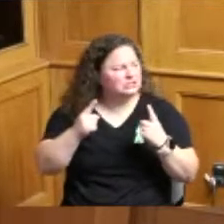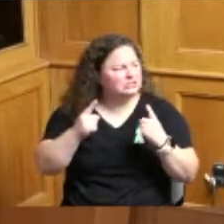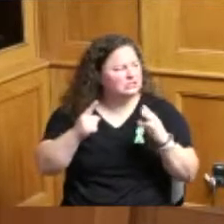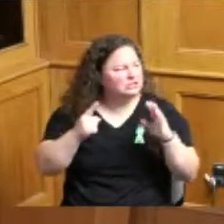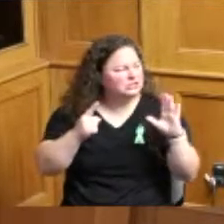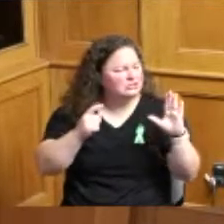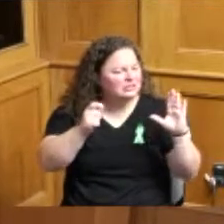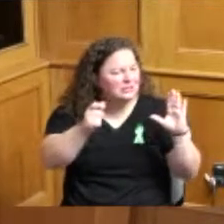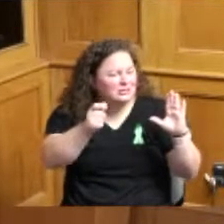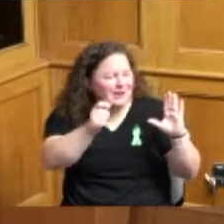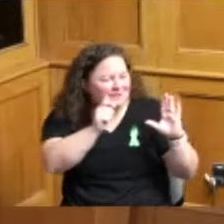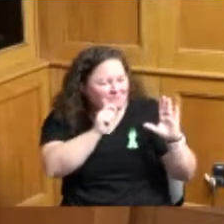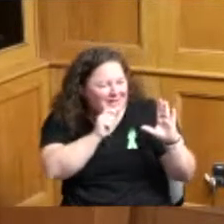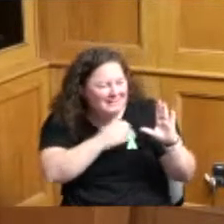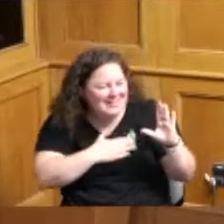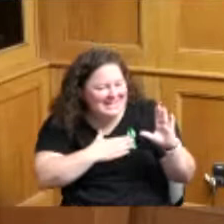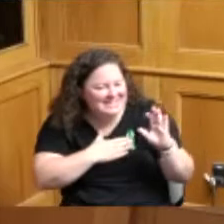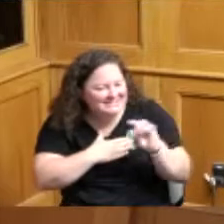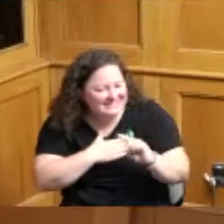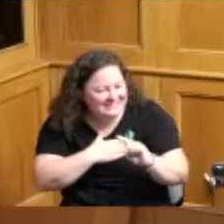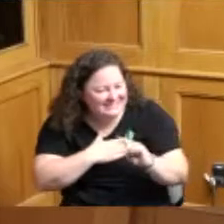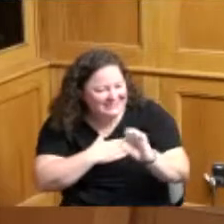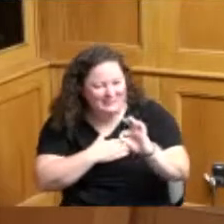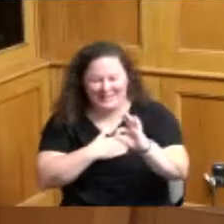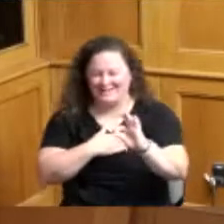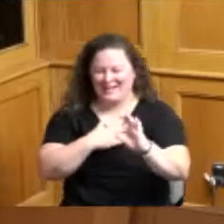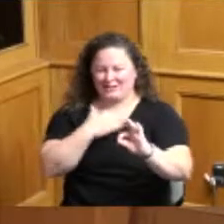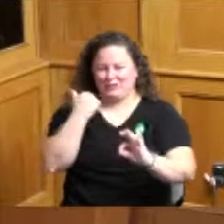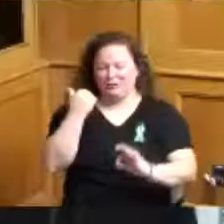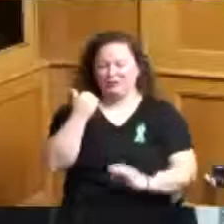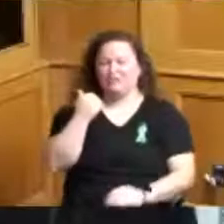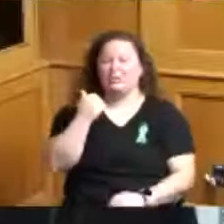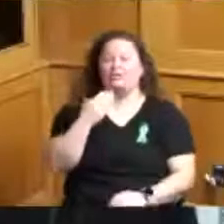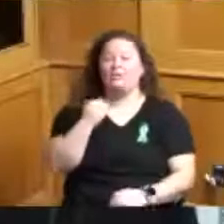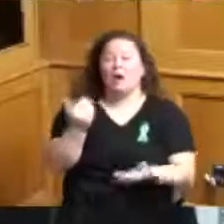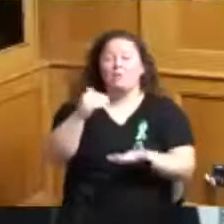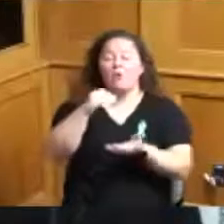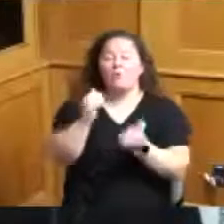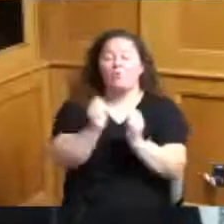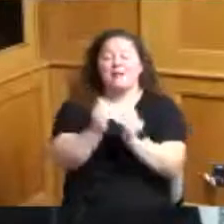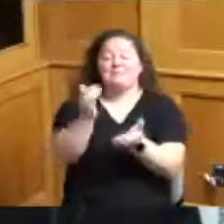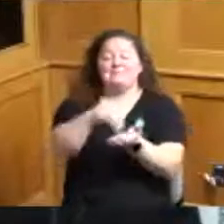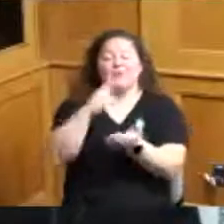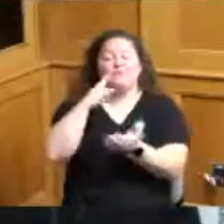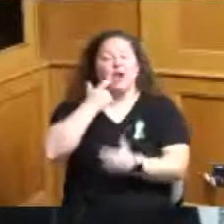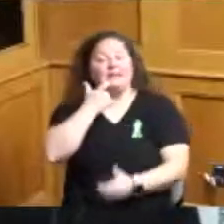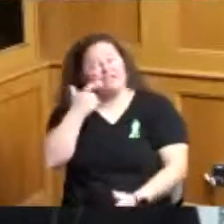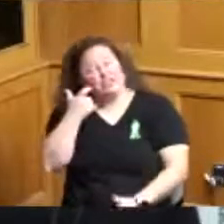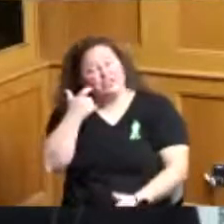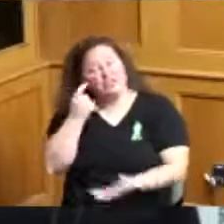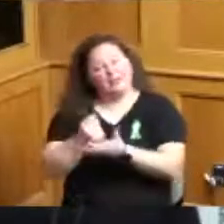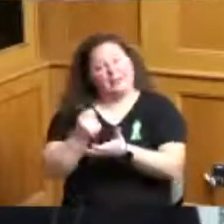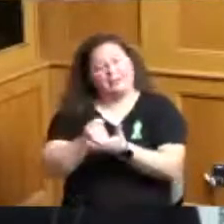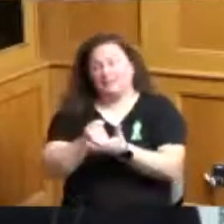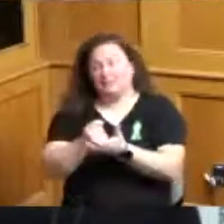just a little yeah better okay I'm with the Center for Addiction Treatment I'm here to talk about the